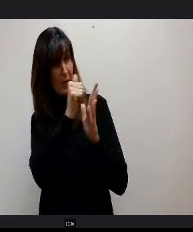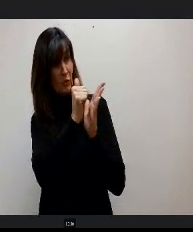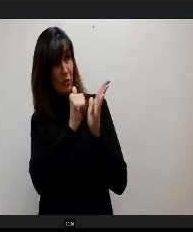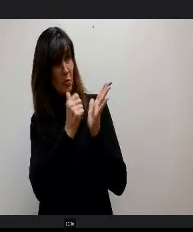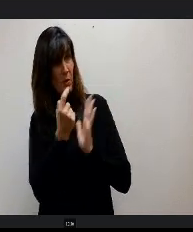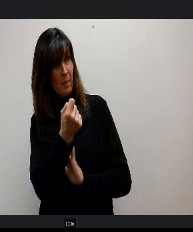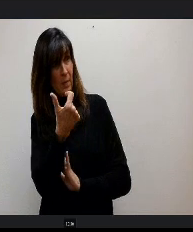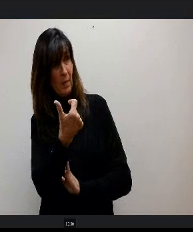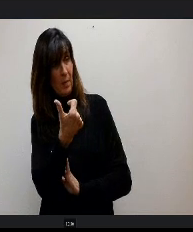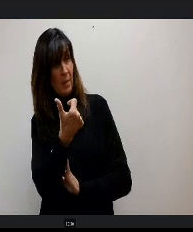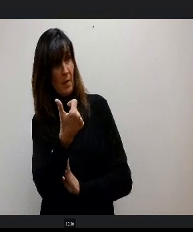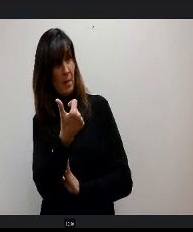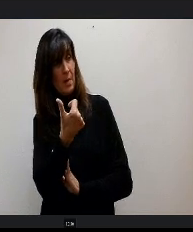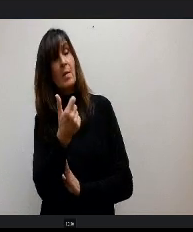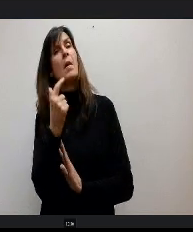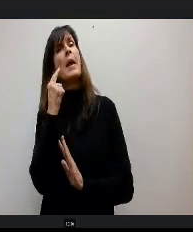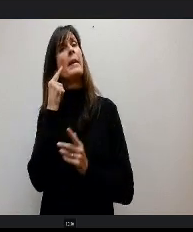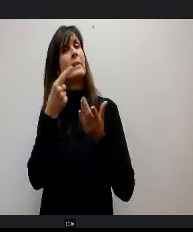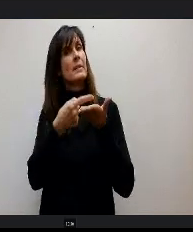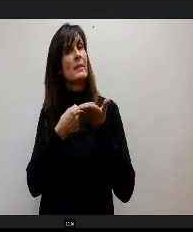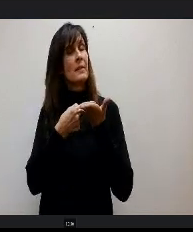Are there any discussion items to be added to the agenda?